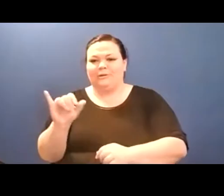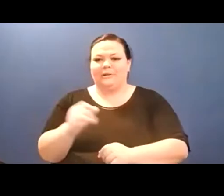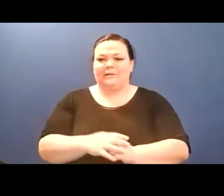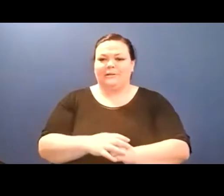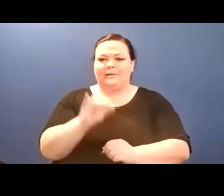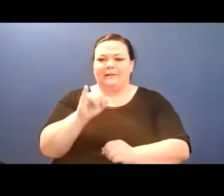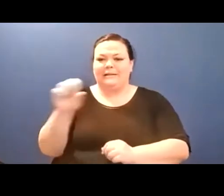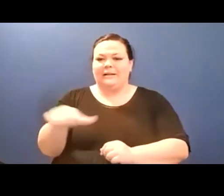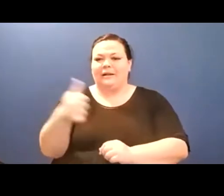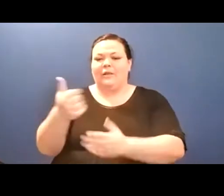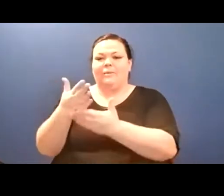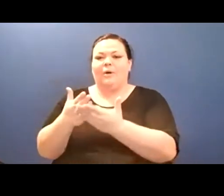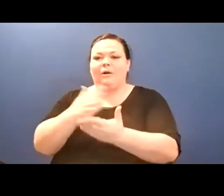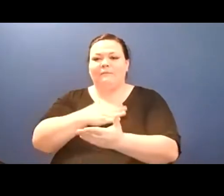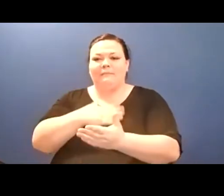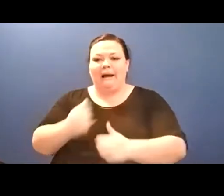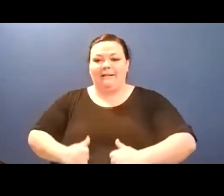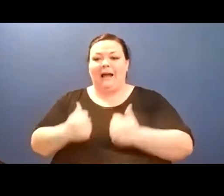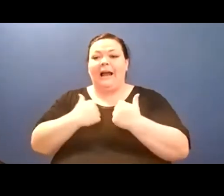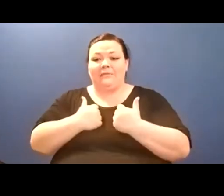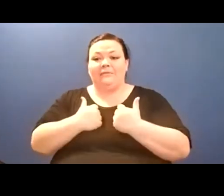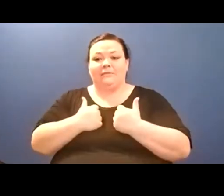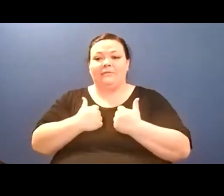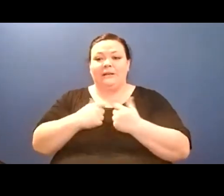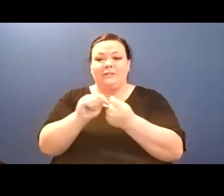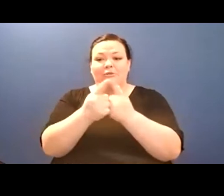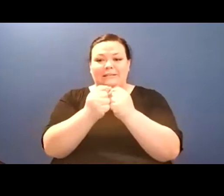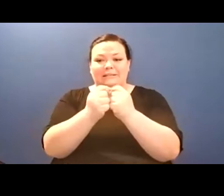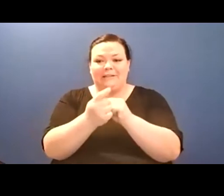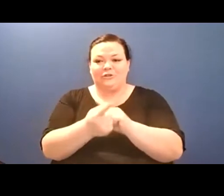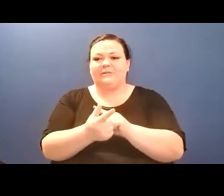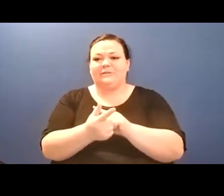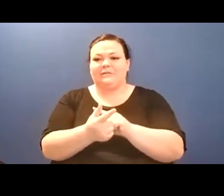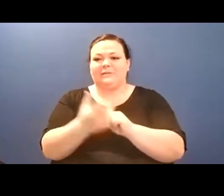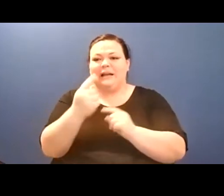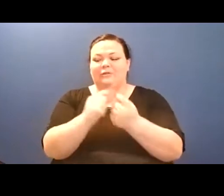monostichs in my workshop i thought i'd read one of my monostich poems, and this is called "nation"